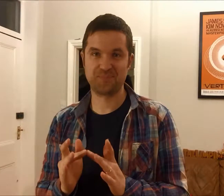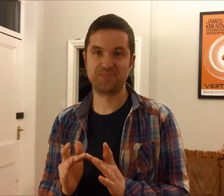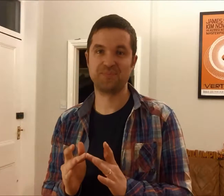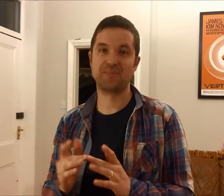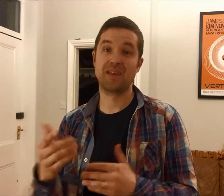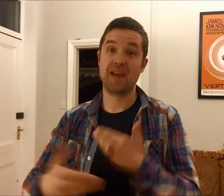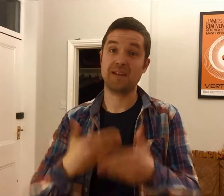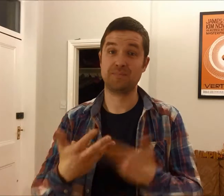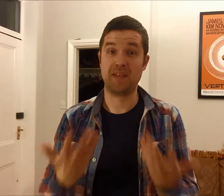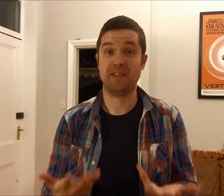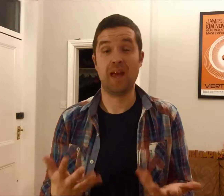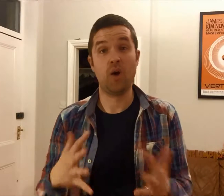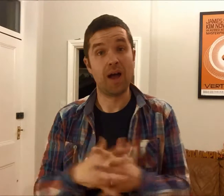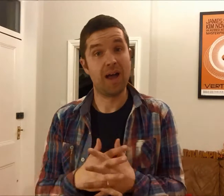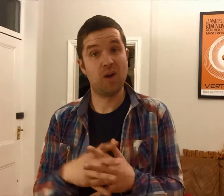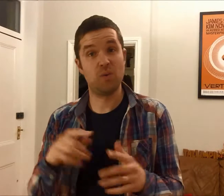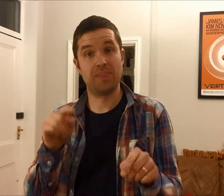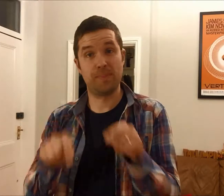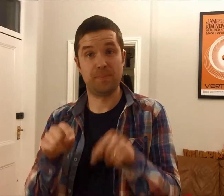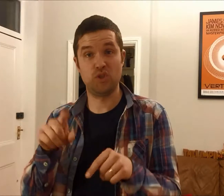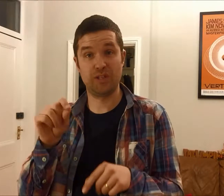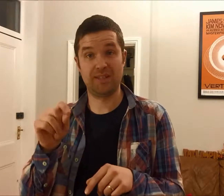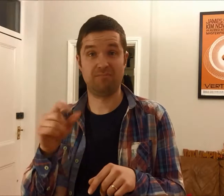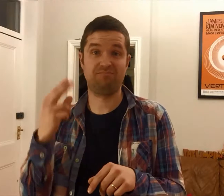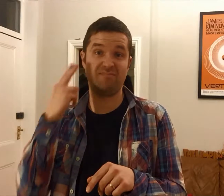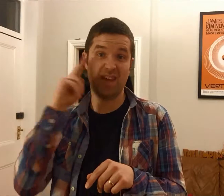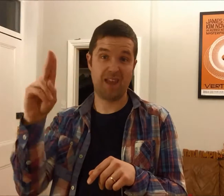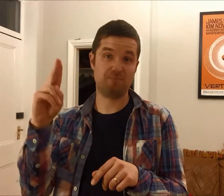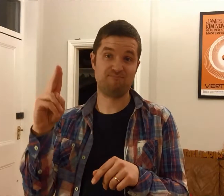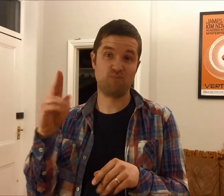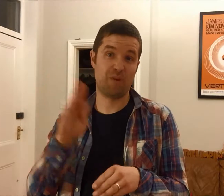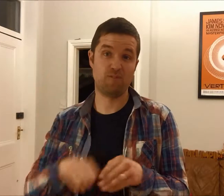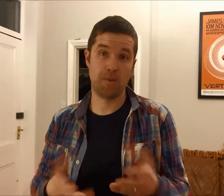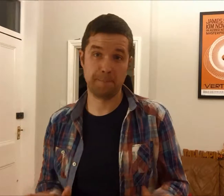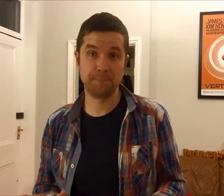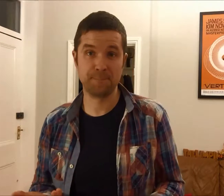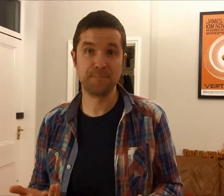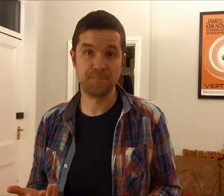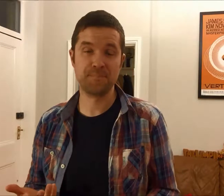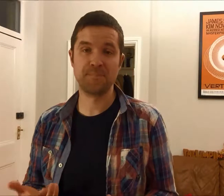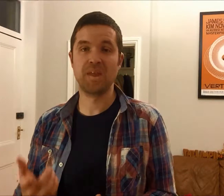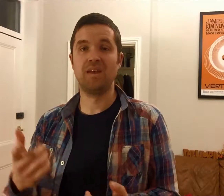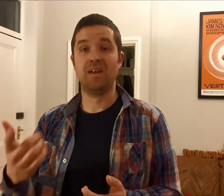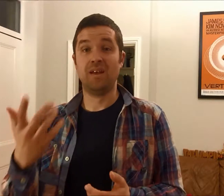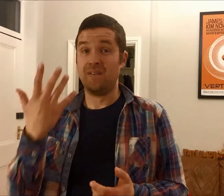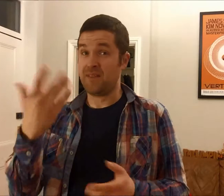the opportunity to share with you about how The Limping Chicken got its name.